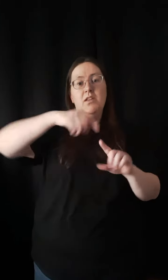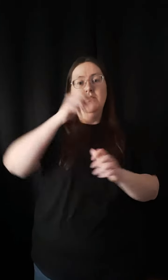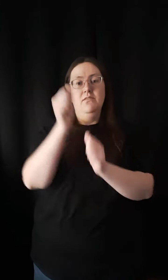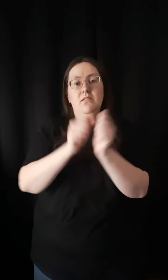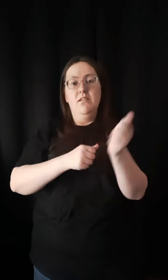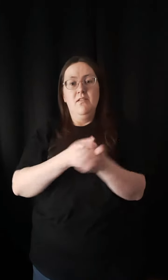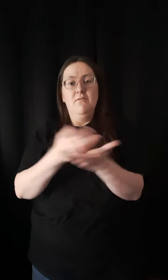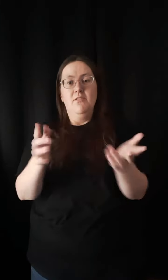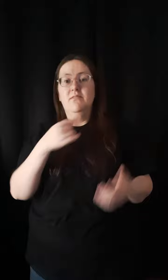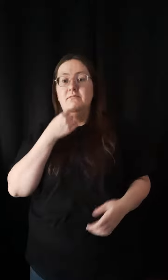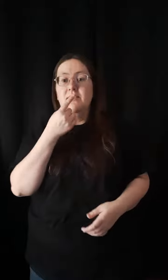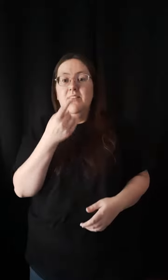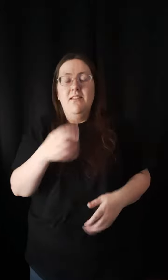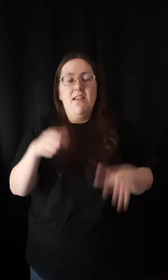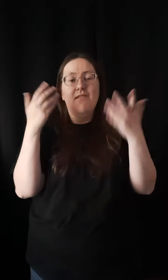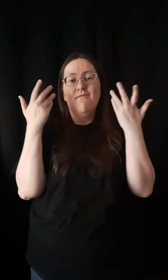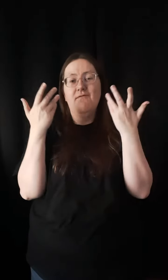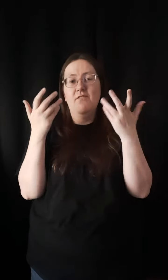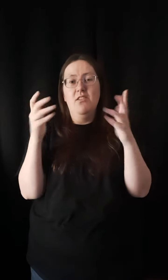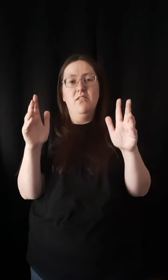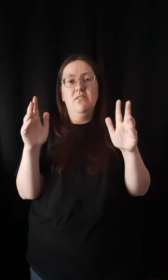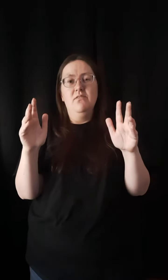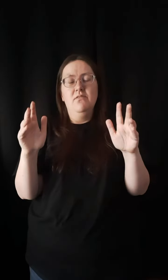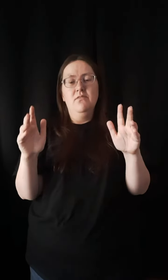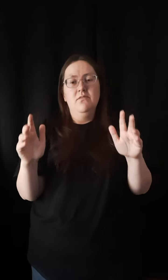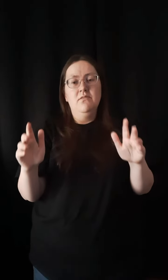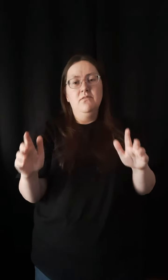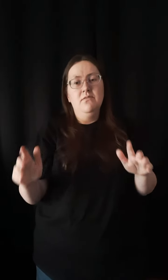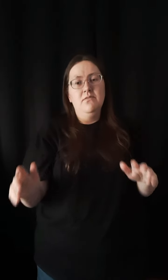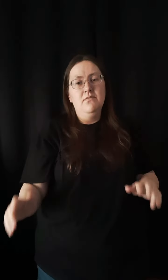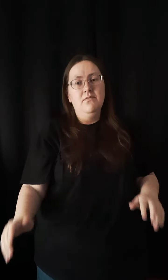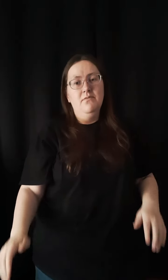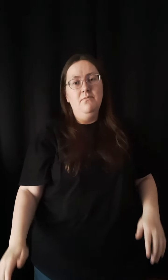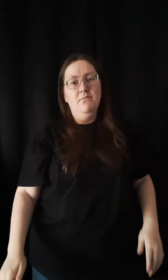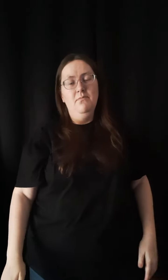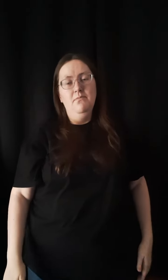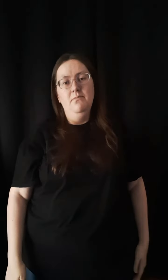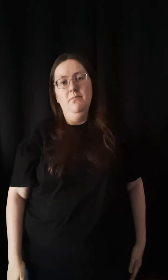When it's all been said and done